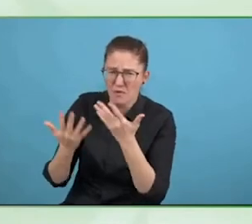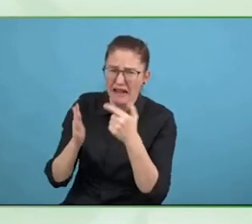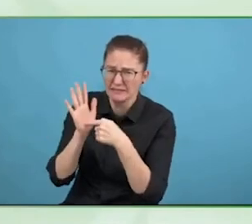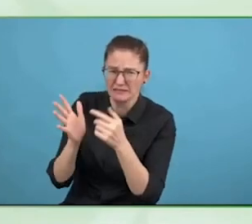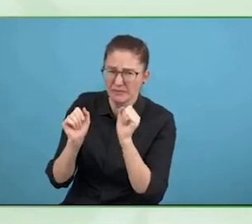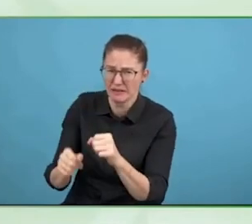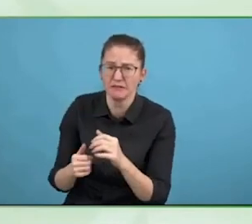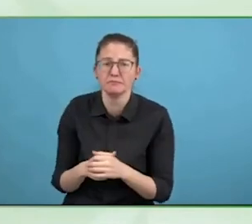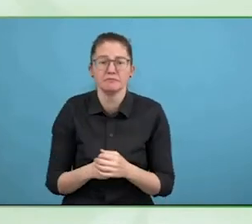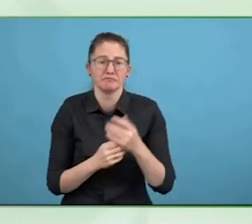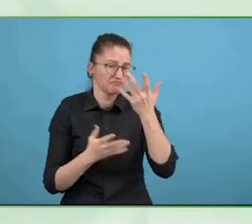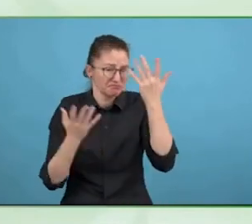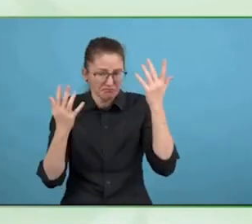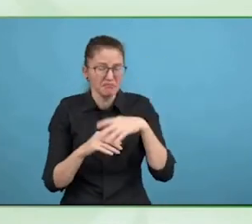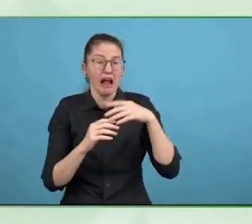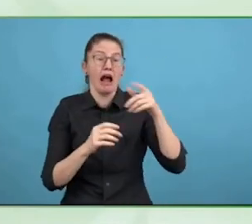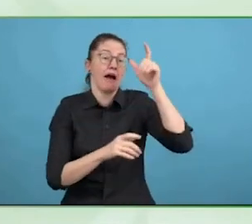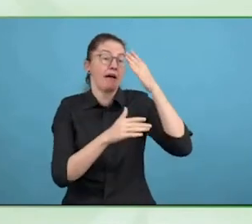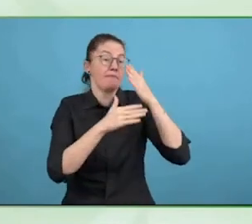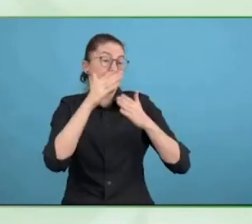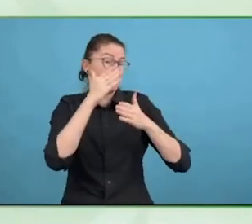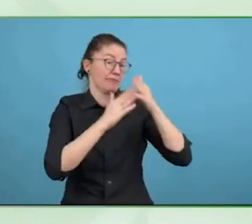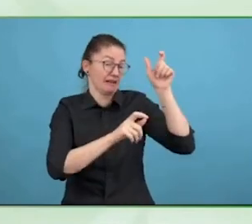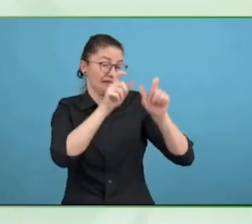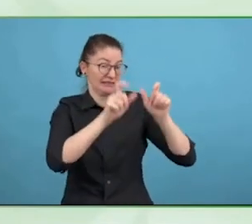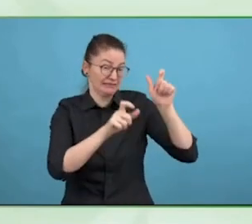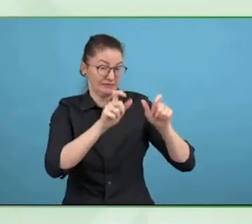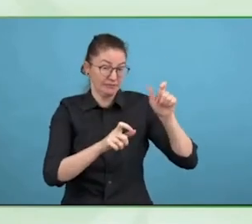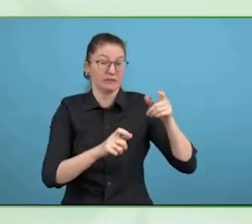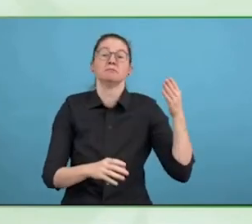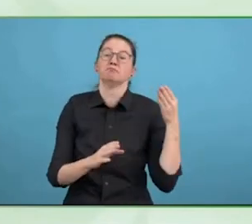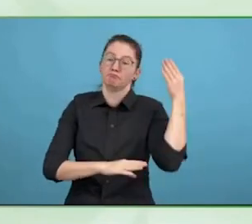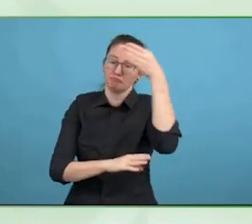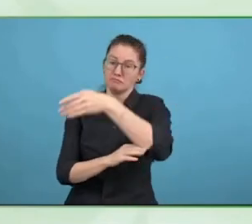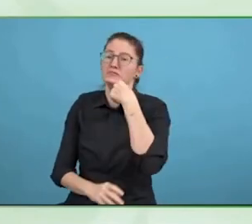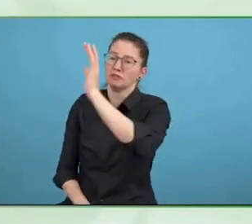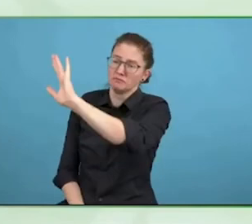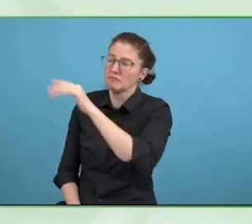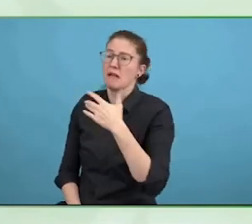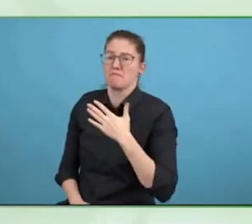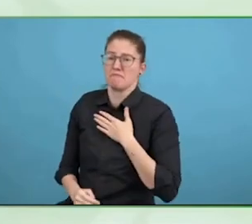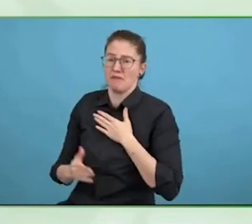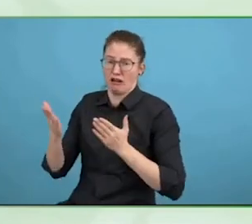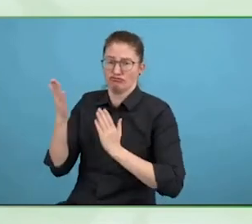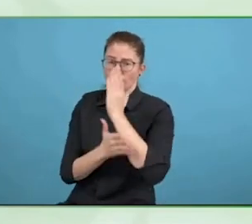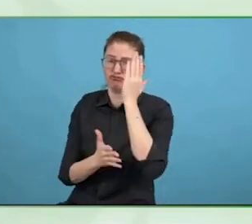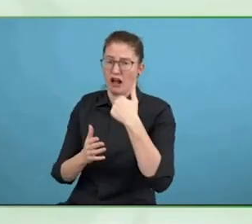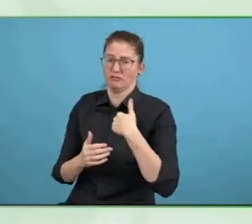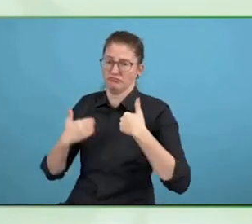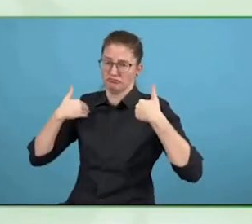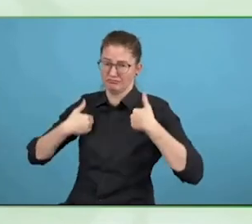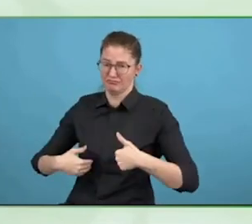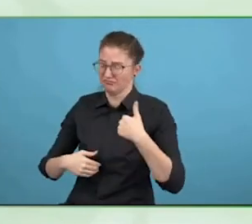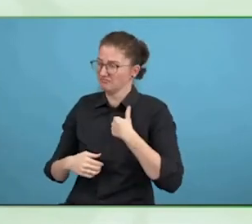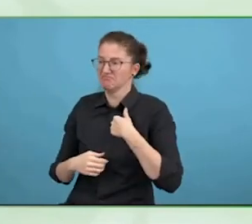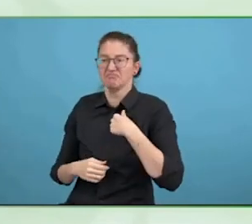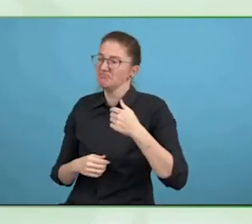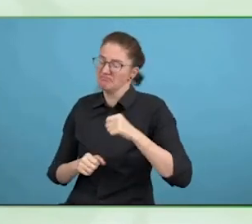We also have a specialist court called the Court of protection which could be called the court of autonomy because that is its focus.